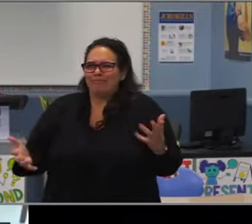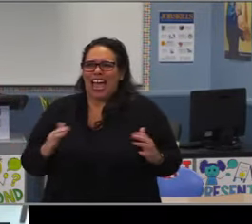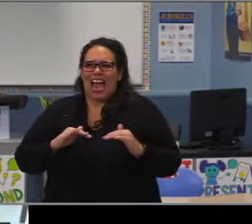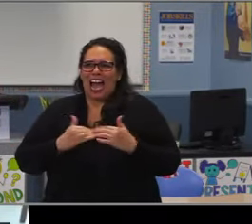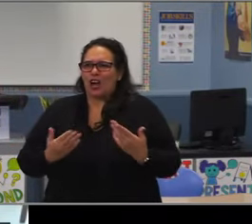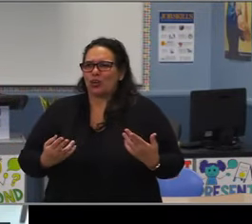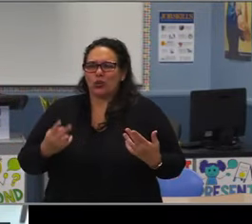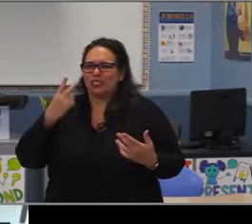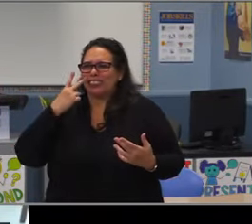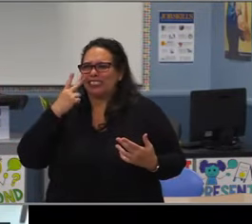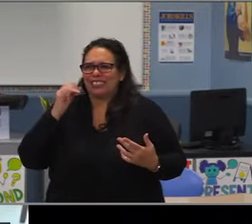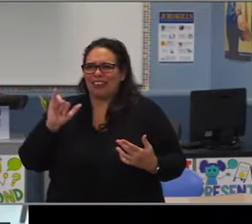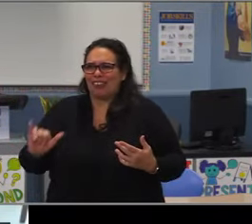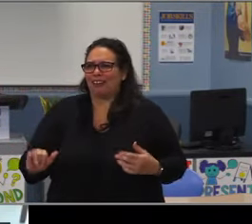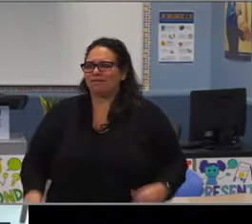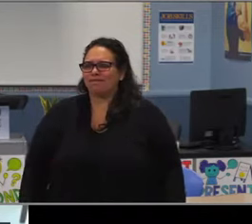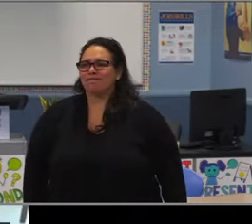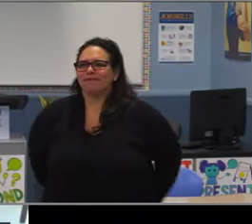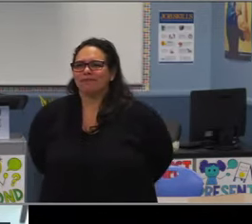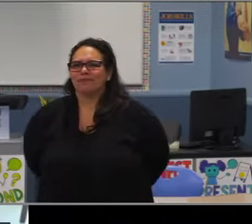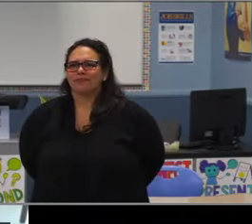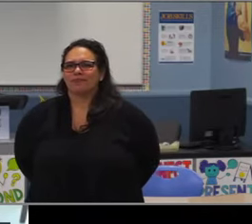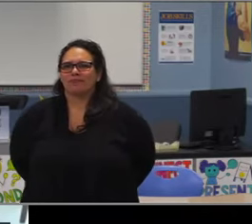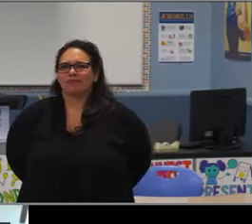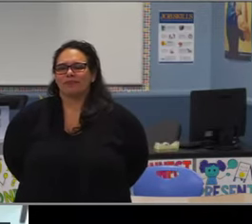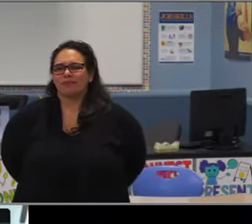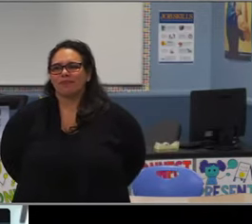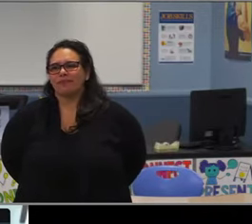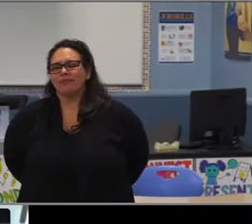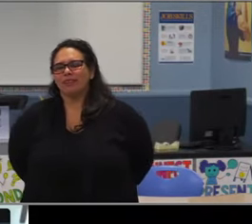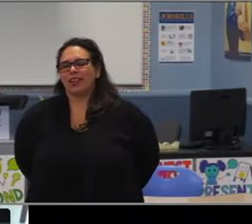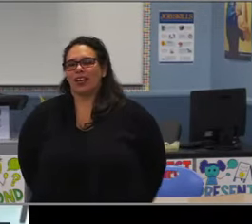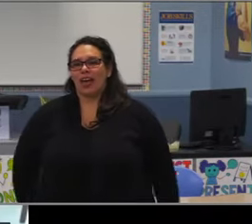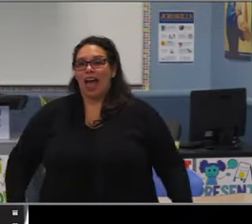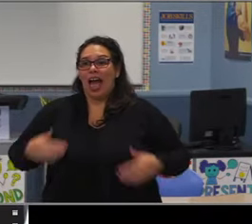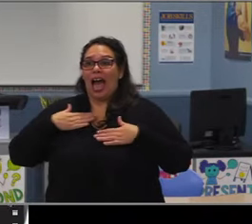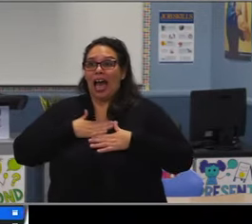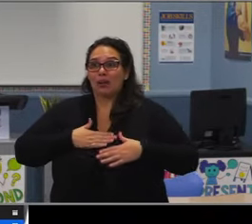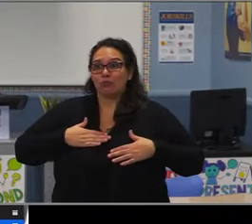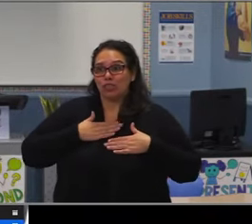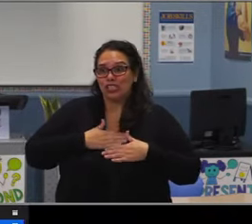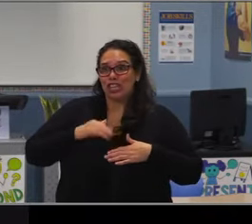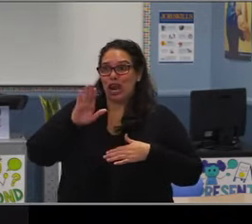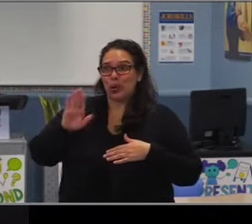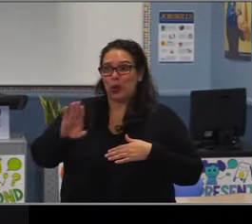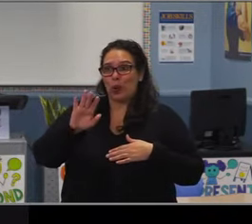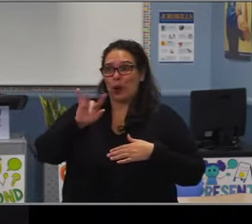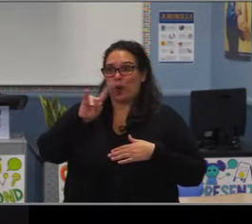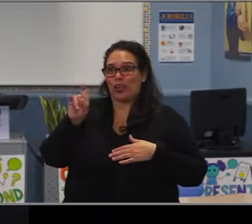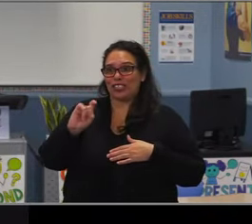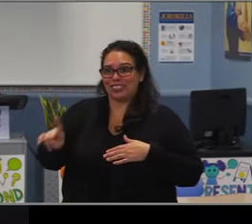for those smaller high schools for students who just prefer being around fewer students,